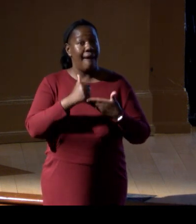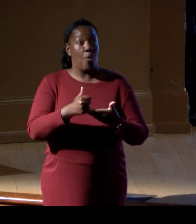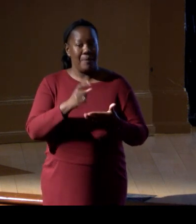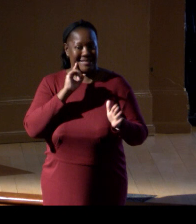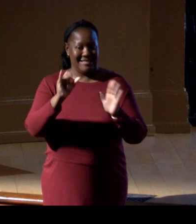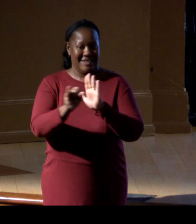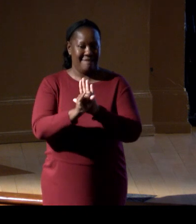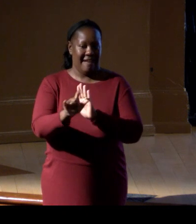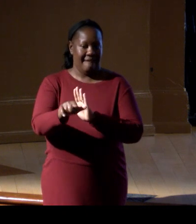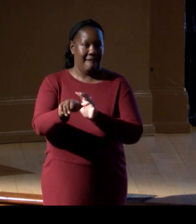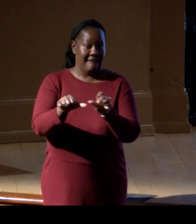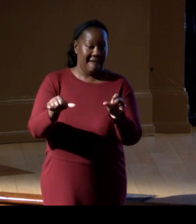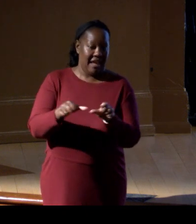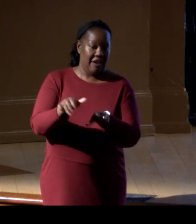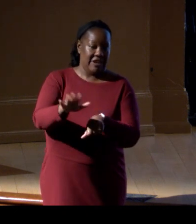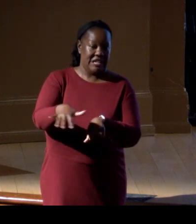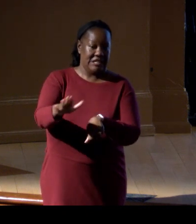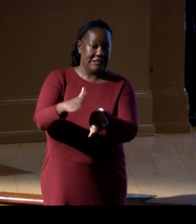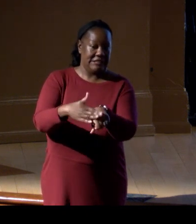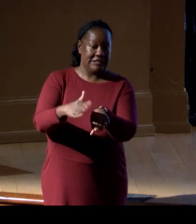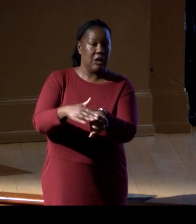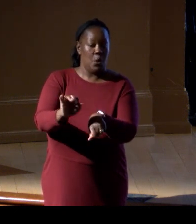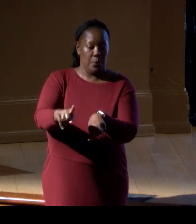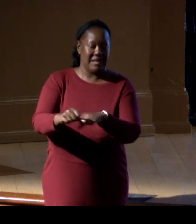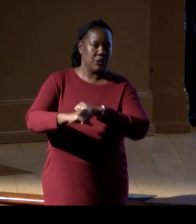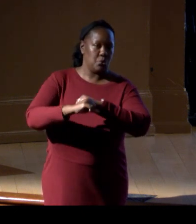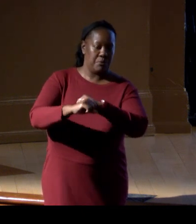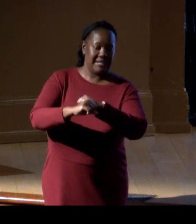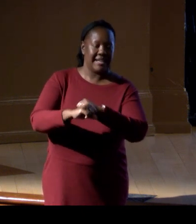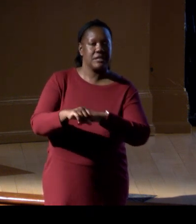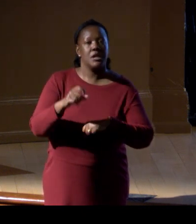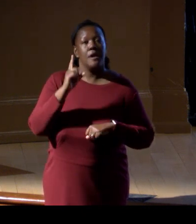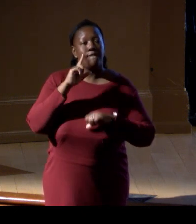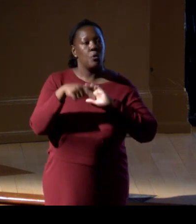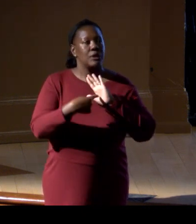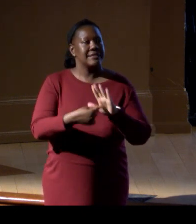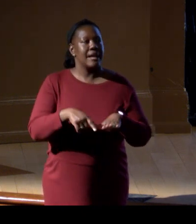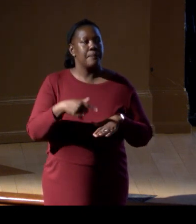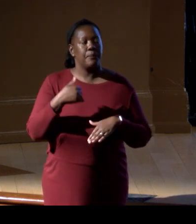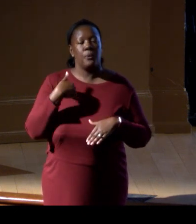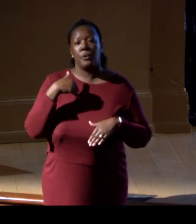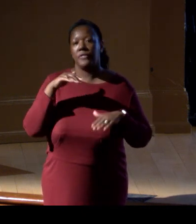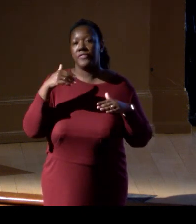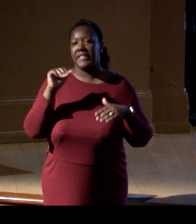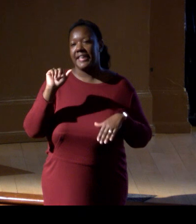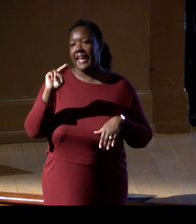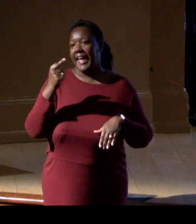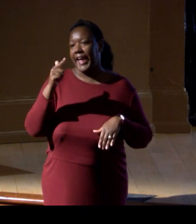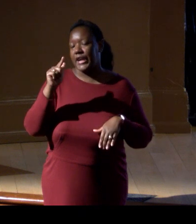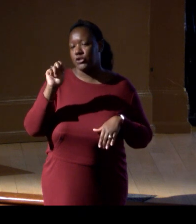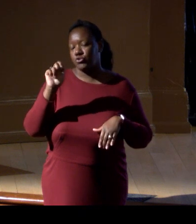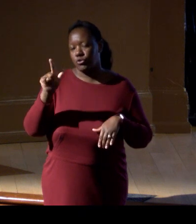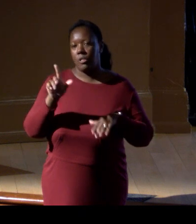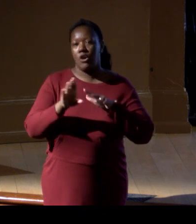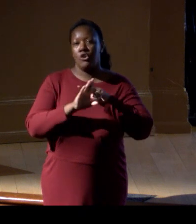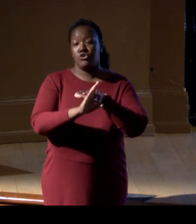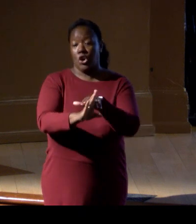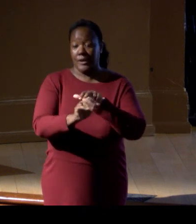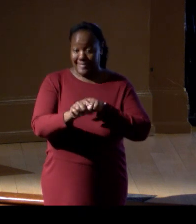like in the case of Corsica and the angel shark, it was just seasonal fishing closures. But maybe there is this hotspot for sawfish